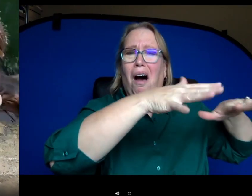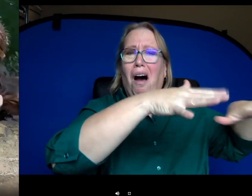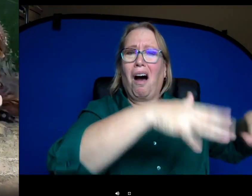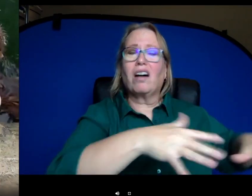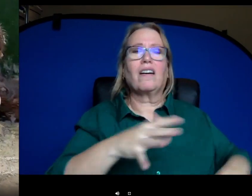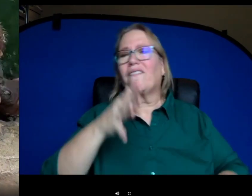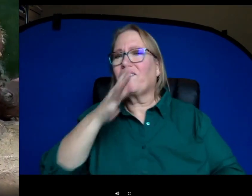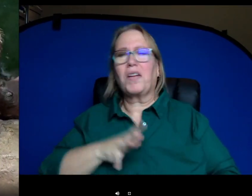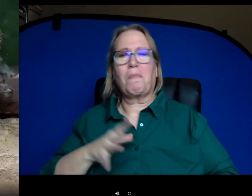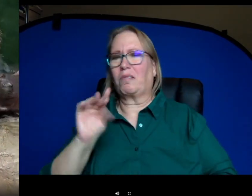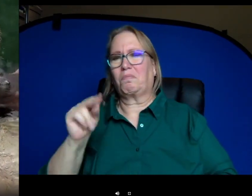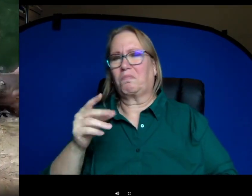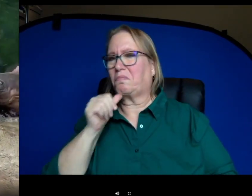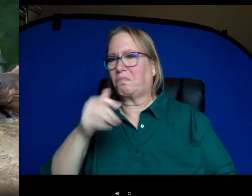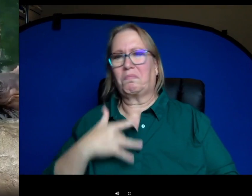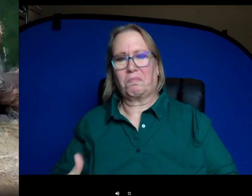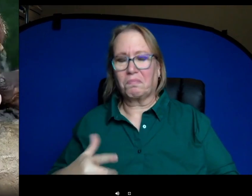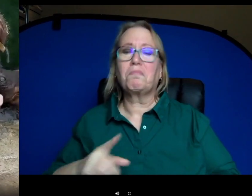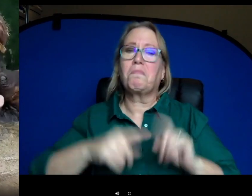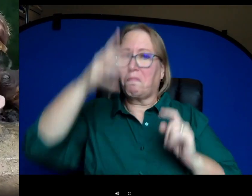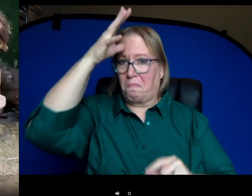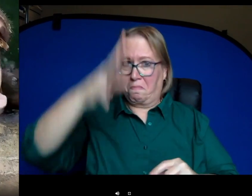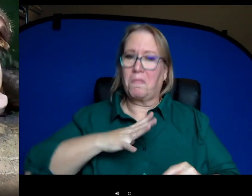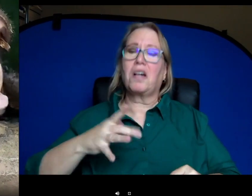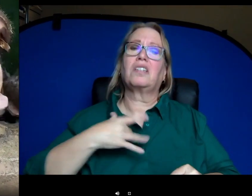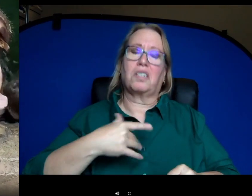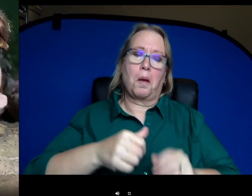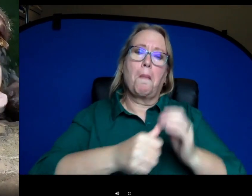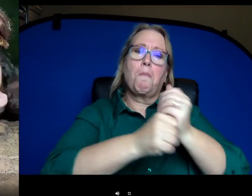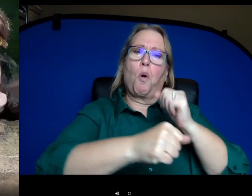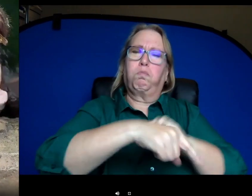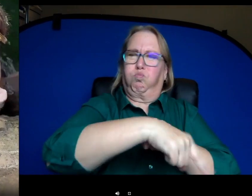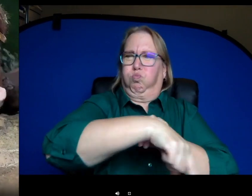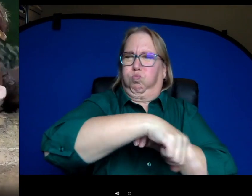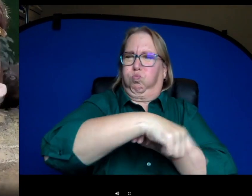really do it. Um, at least not that I know of. Ours definitely don't and the males are